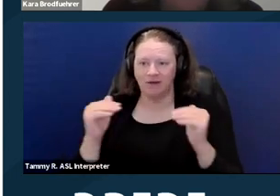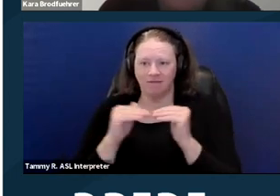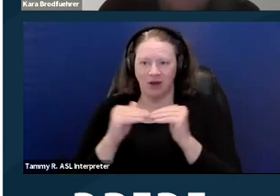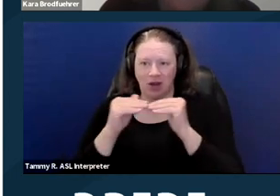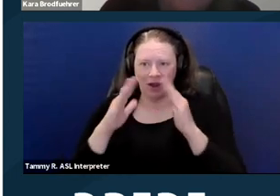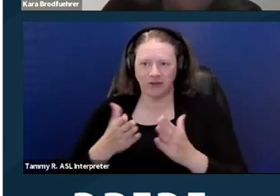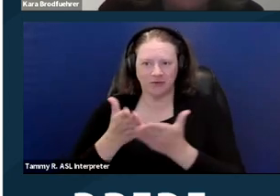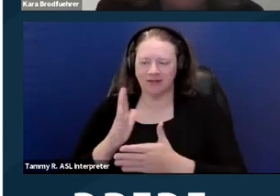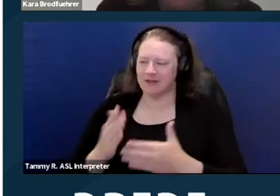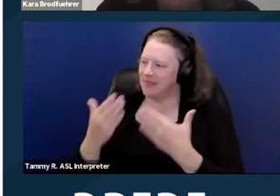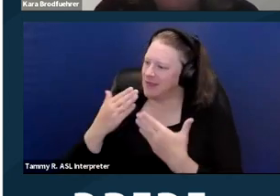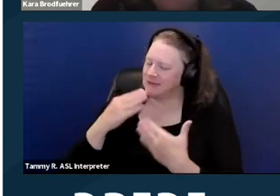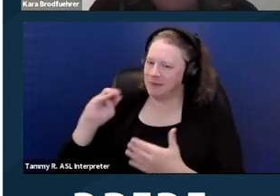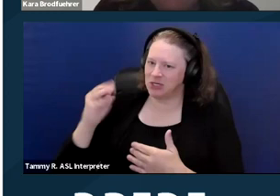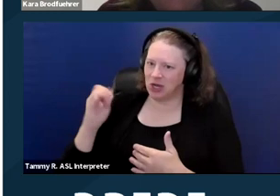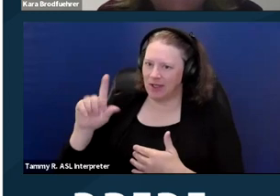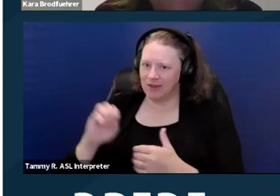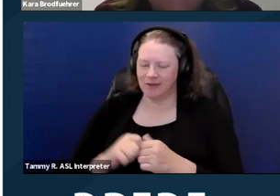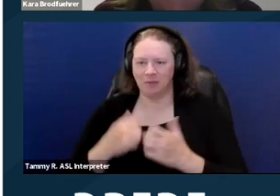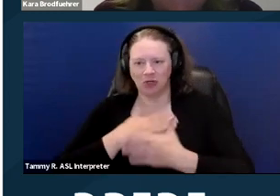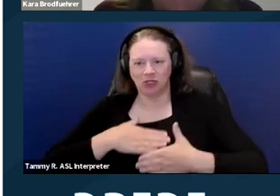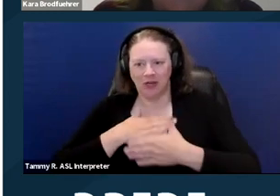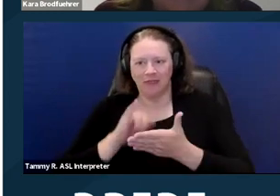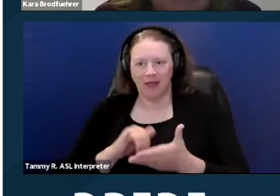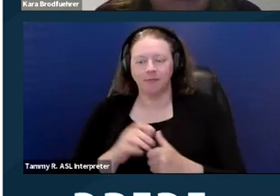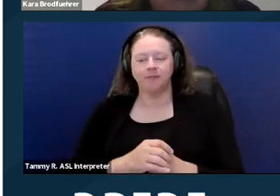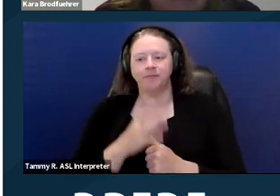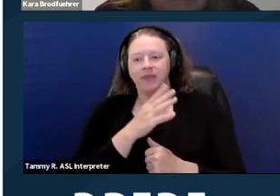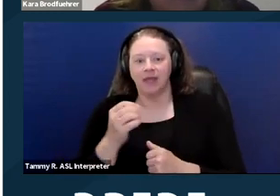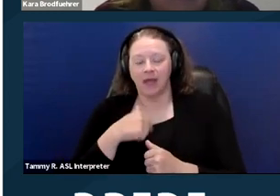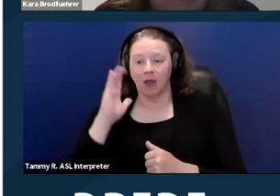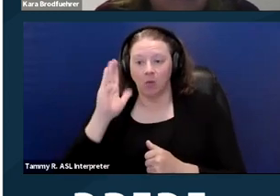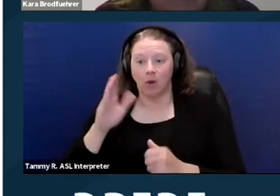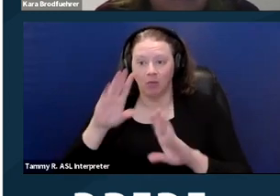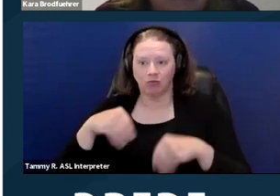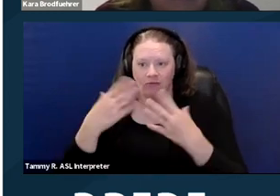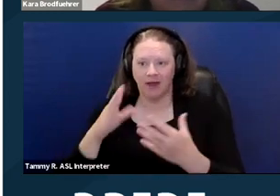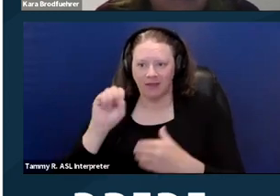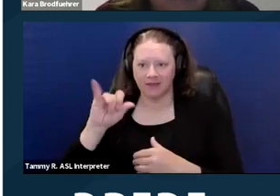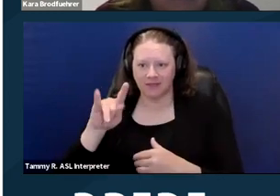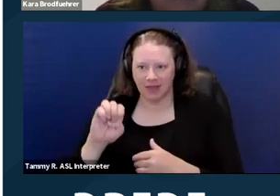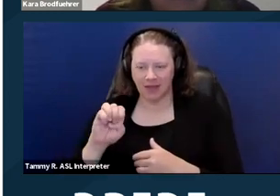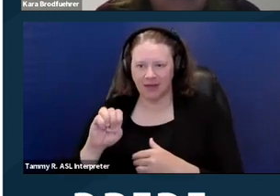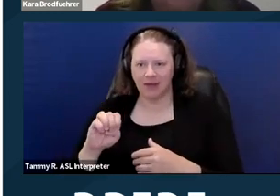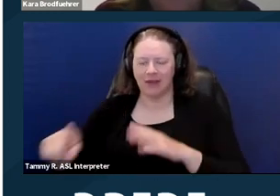Thanks, Michelle. Appreciate it. [Michelle] And I will provide that site. Email me offline.